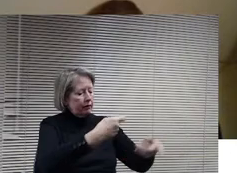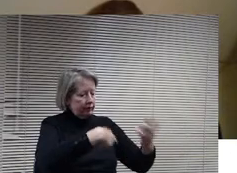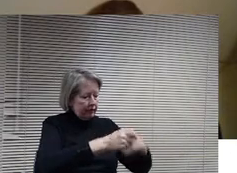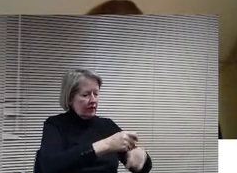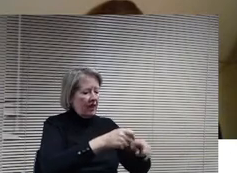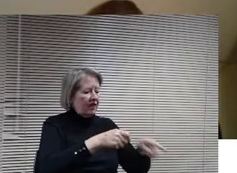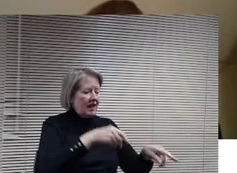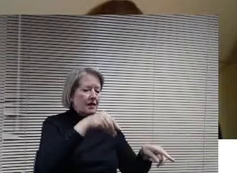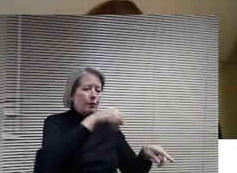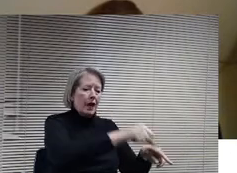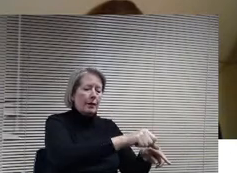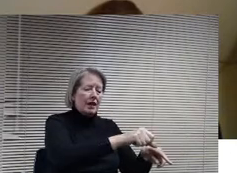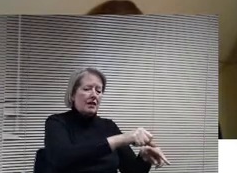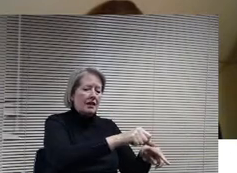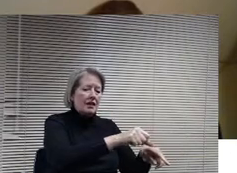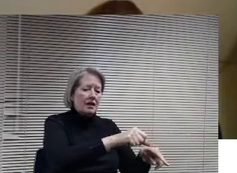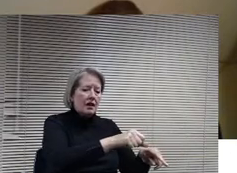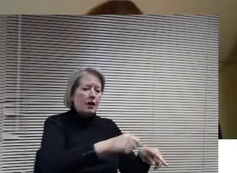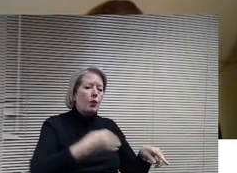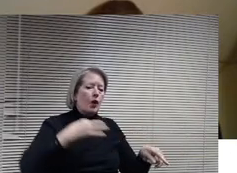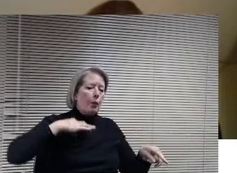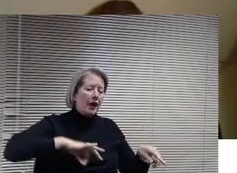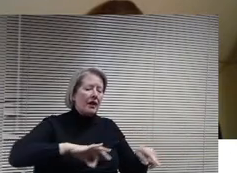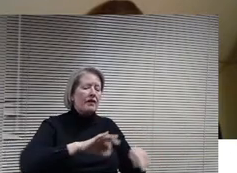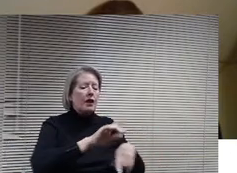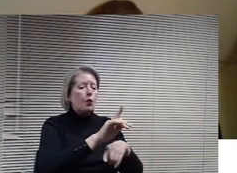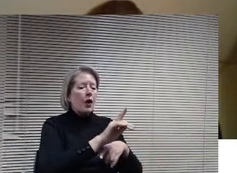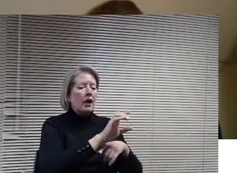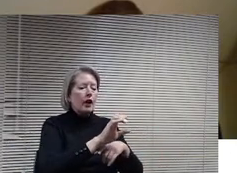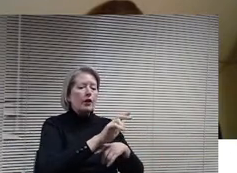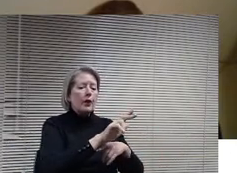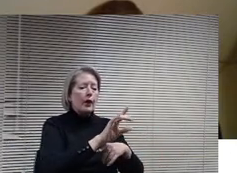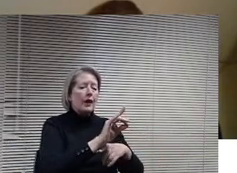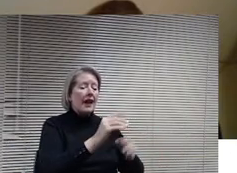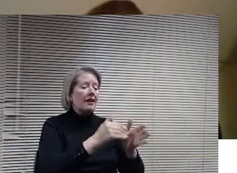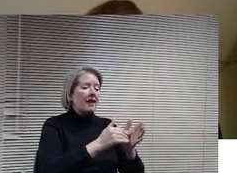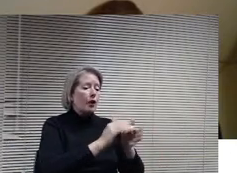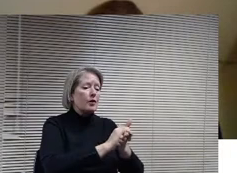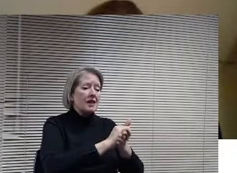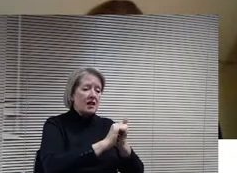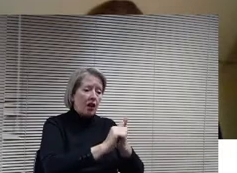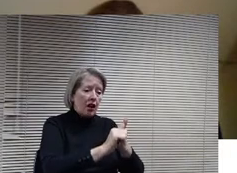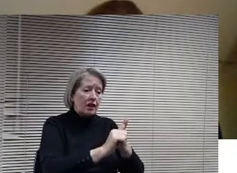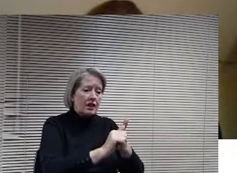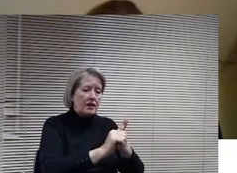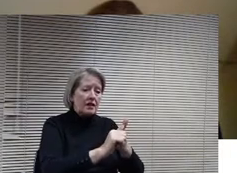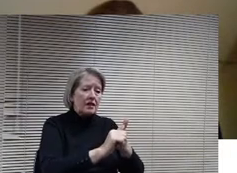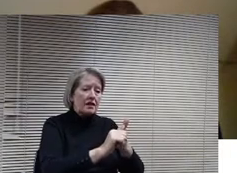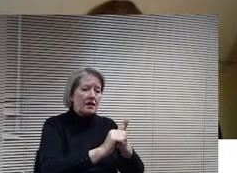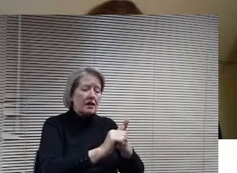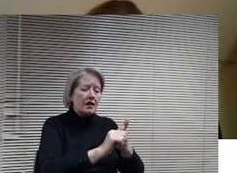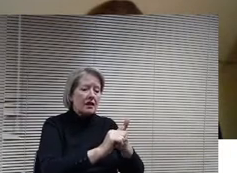actually benefit by another 130,000, and that's not even taking into account in terms of the overall funding and savings